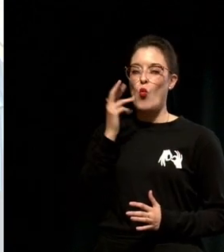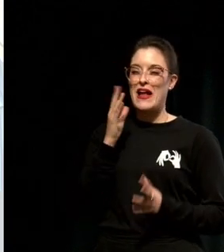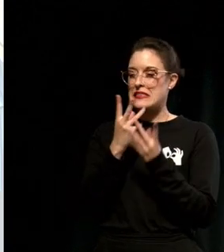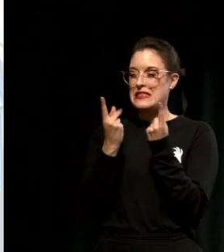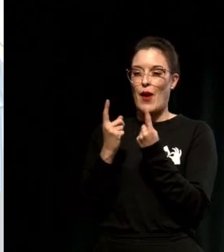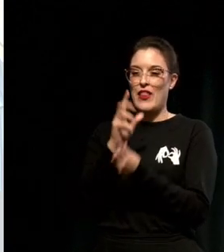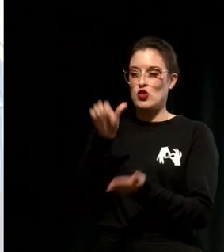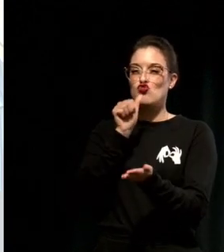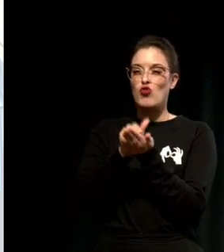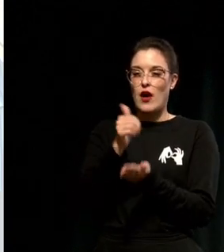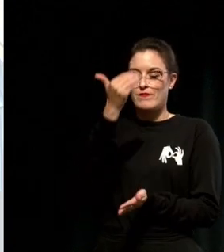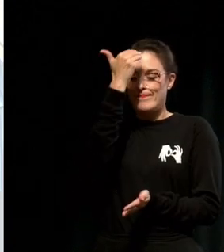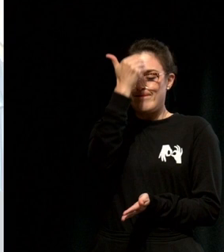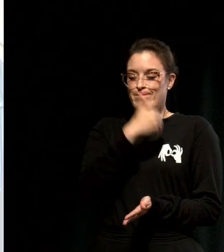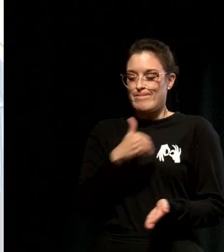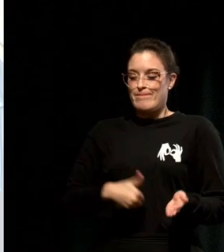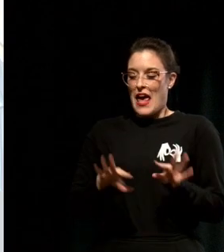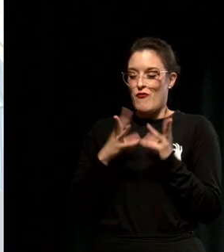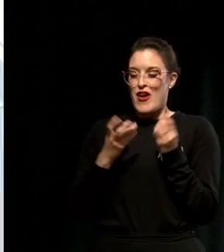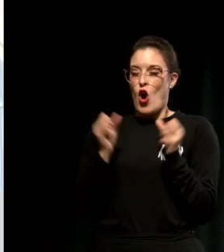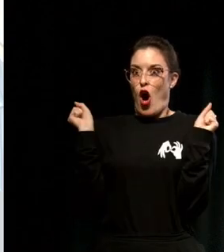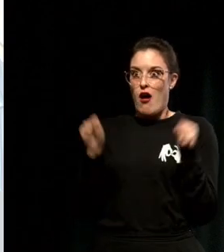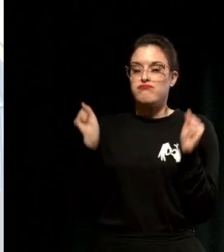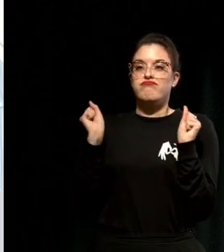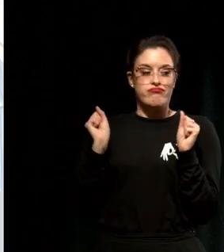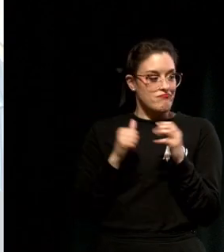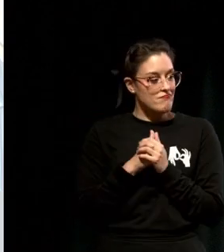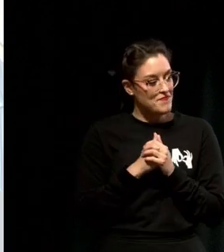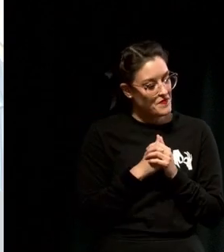It's acting with integrity, which is energy, clearing the flow of energy congruence in